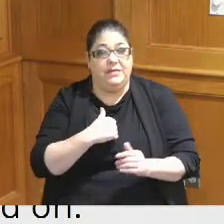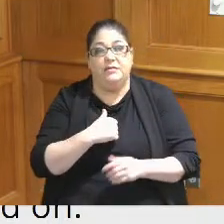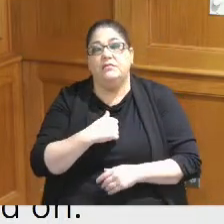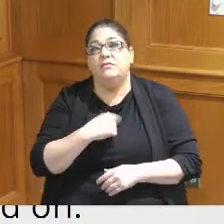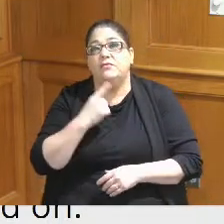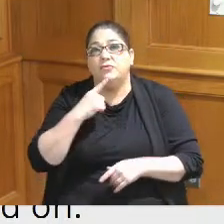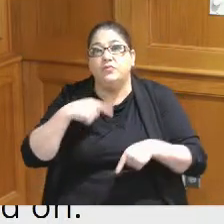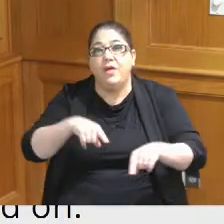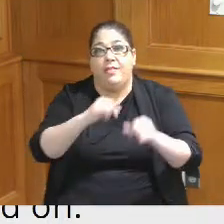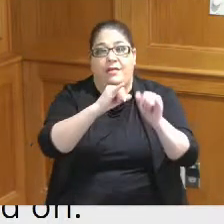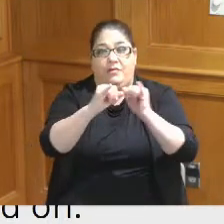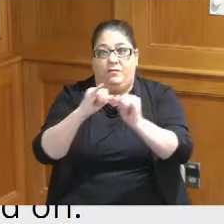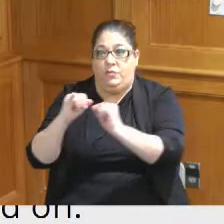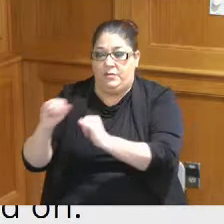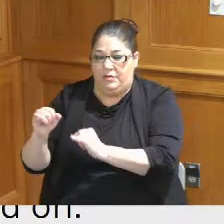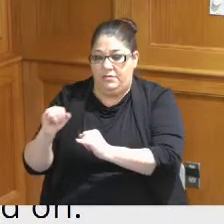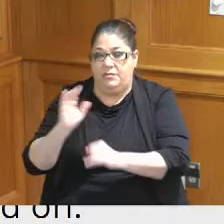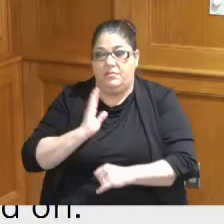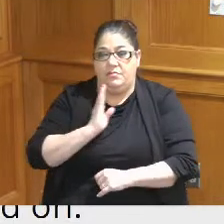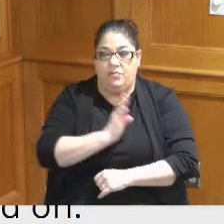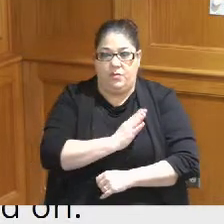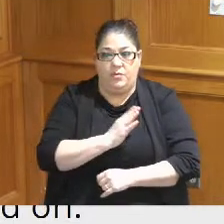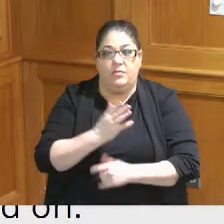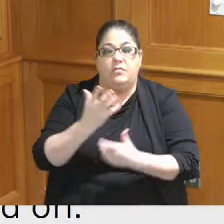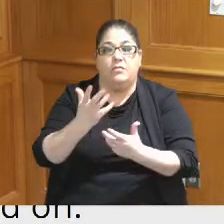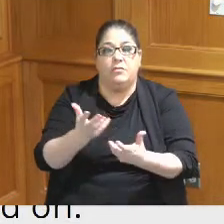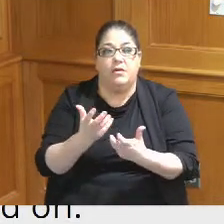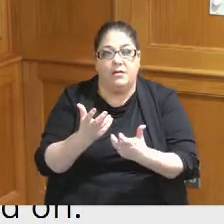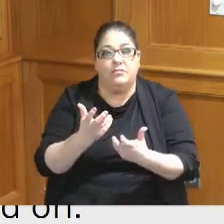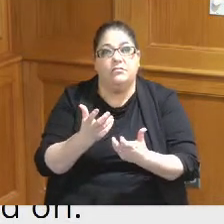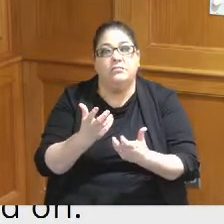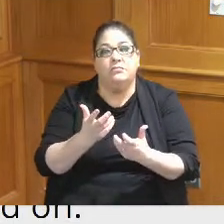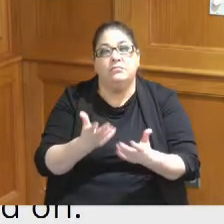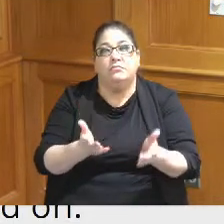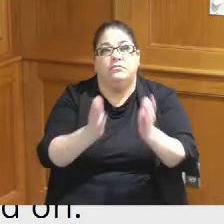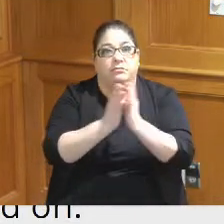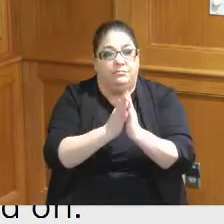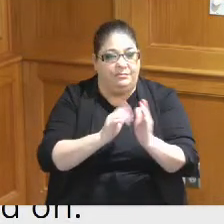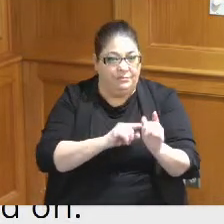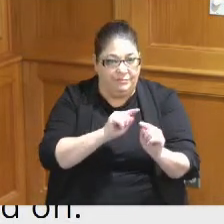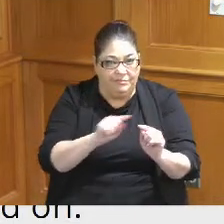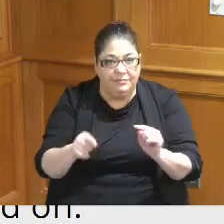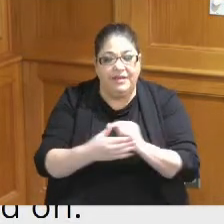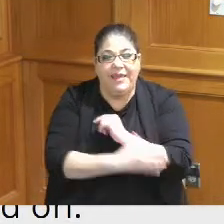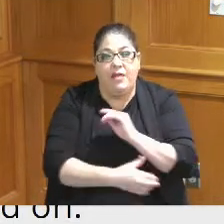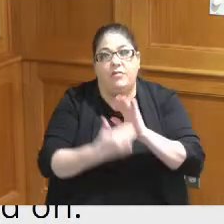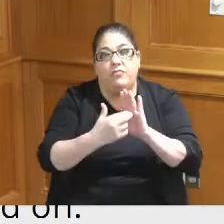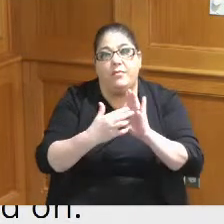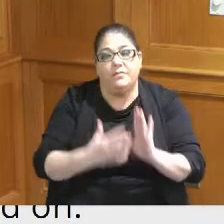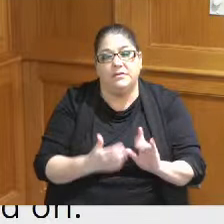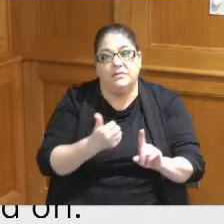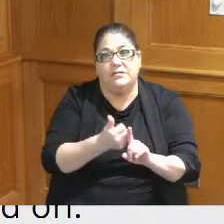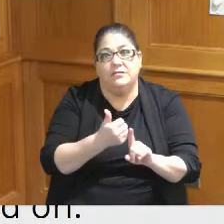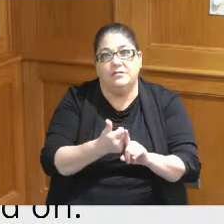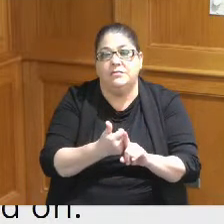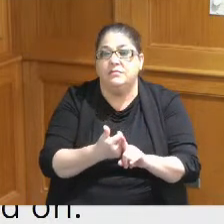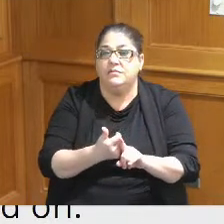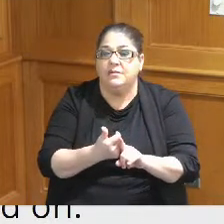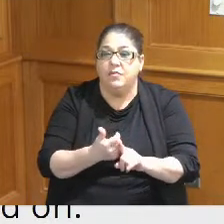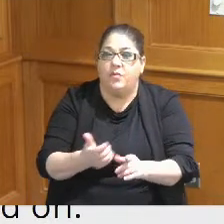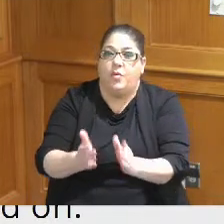the interview process the Board had asked that the county reps request of the hotel developers the